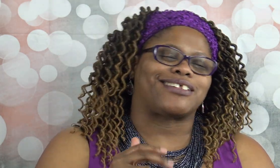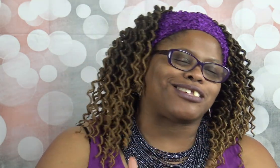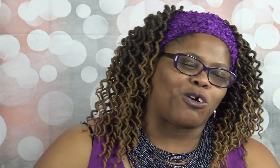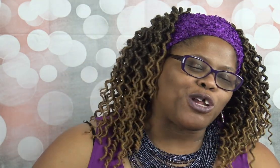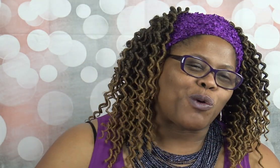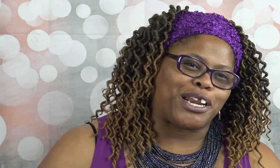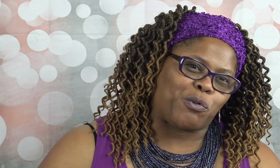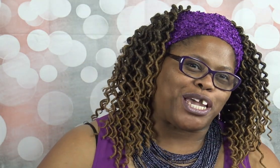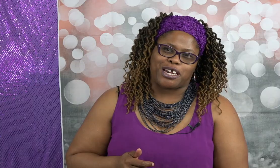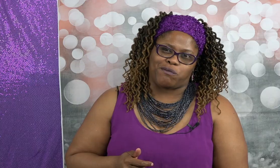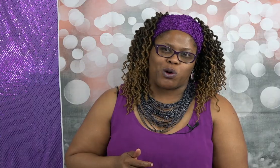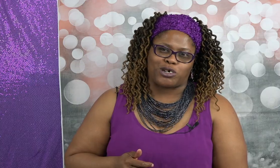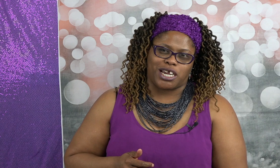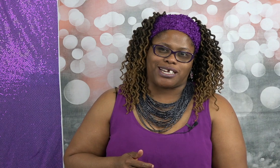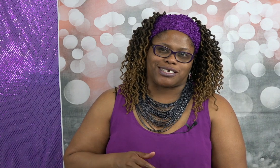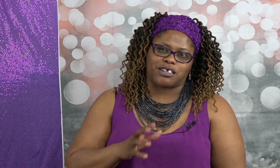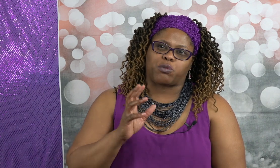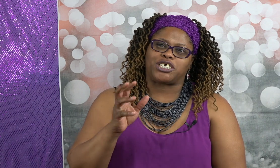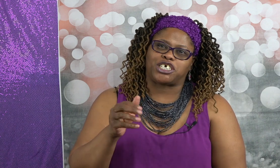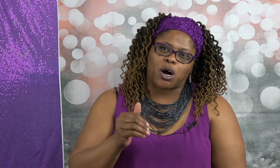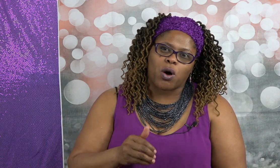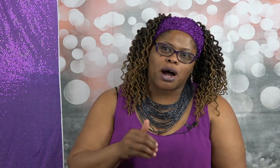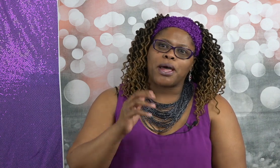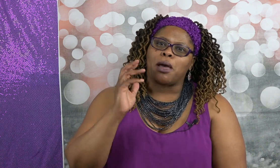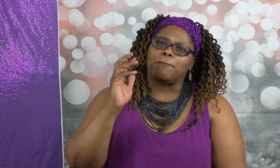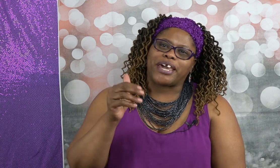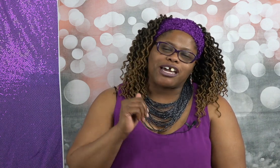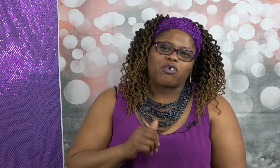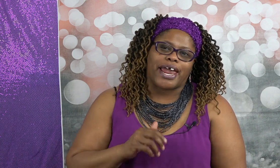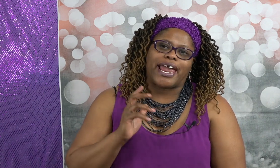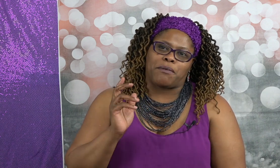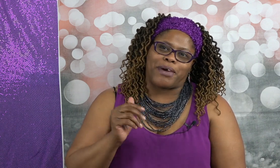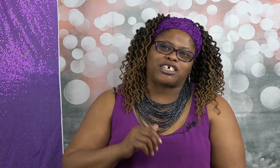that's the only way that we can evoke changes if we show up be great and make